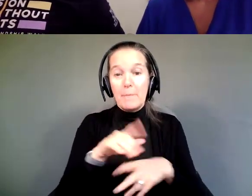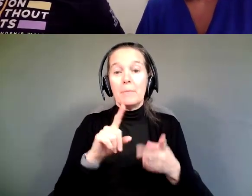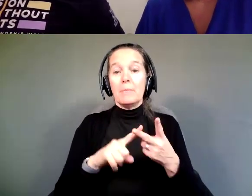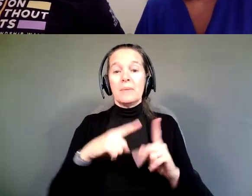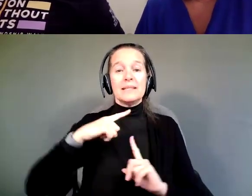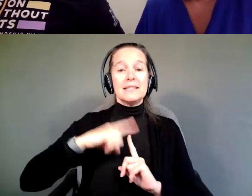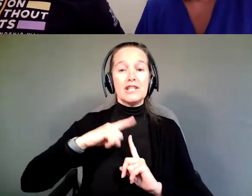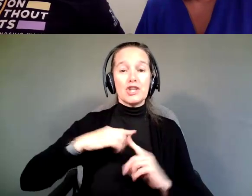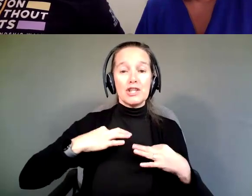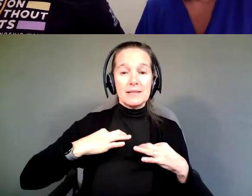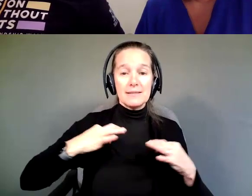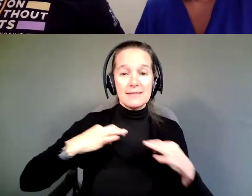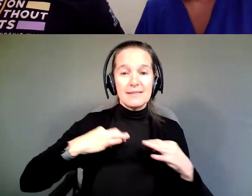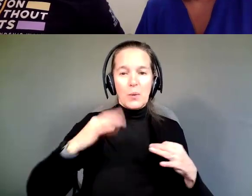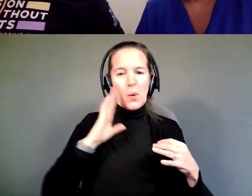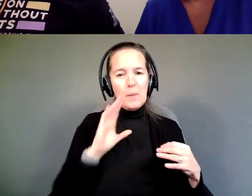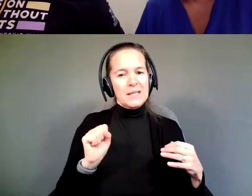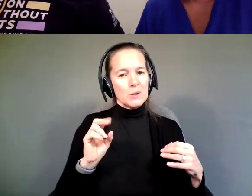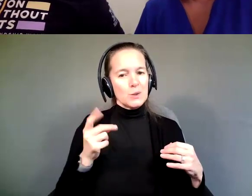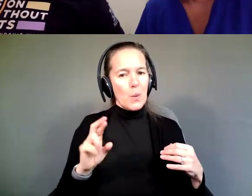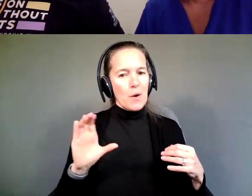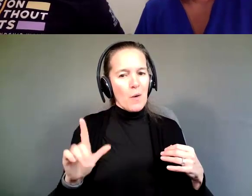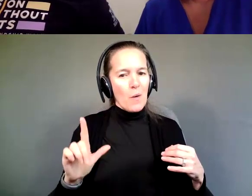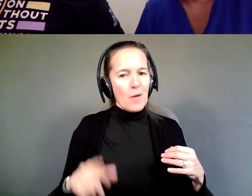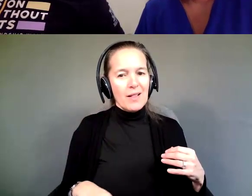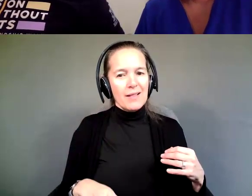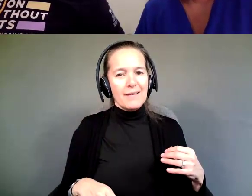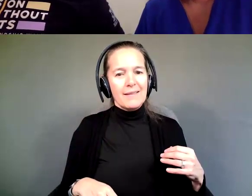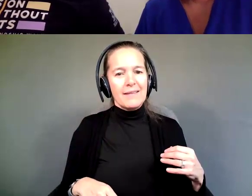They're going to be super cool. But it will be fun.